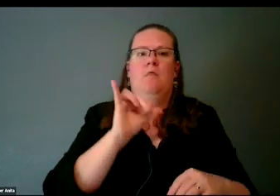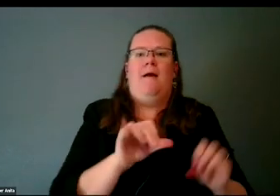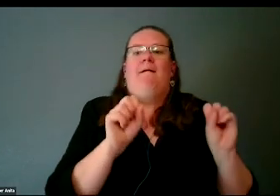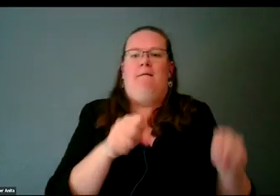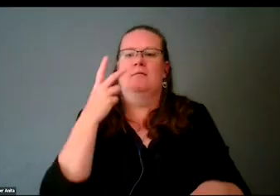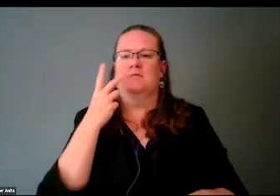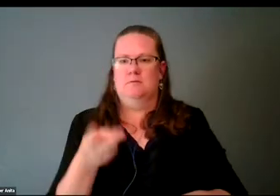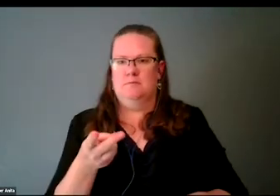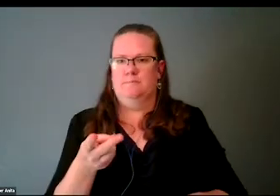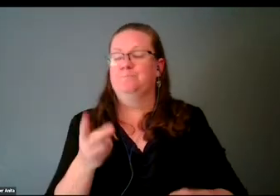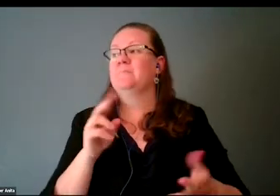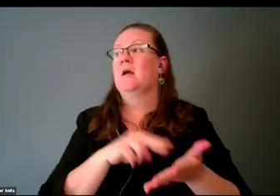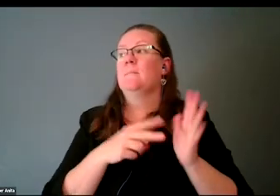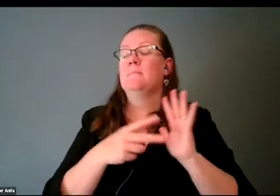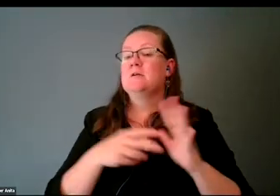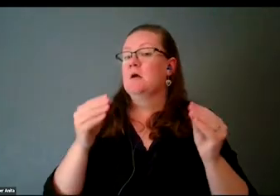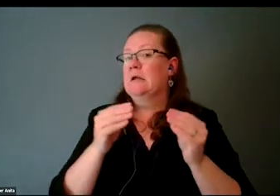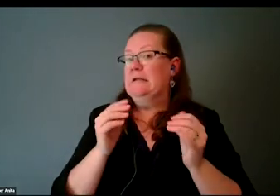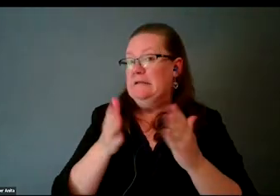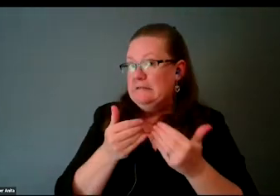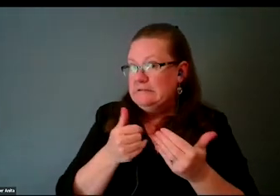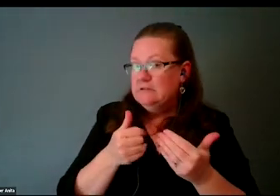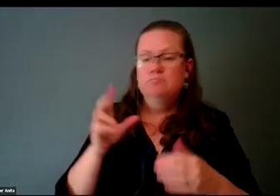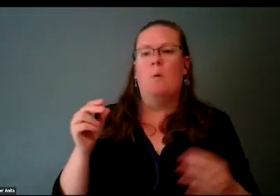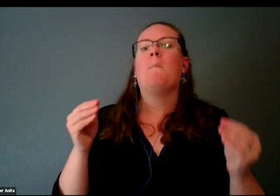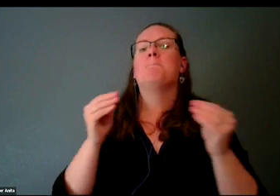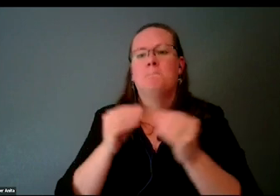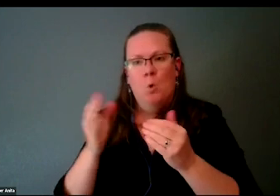It is not just easy to do simple tasks, it is easier for blind folks